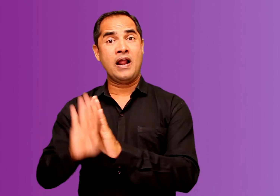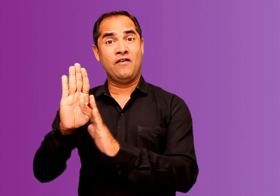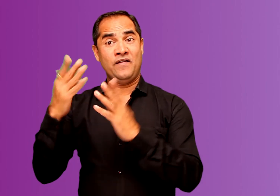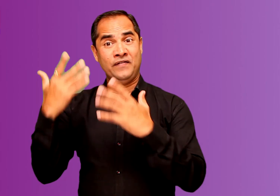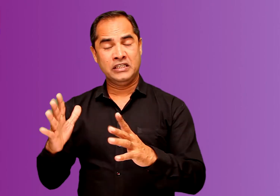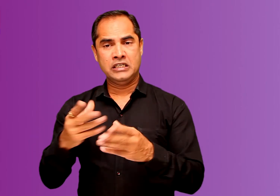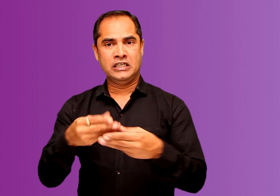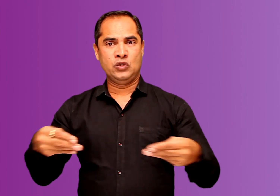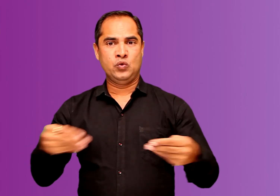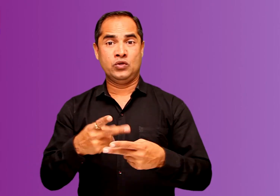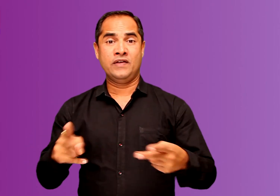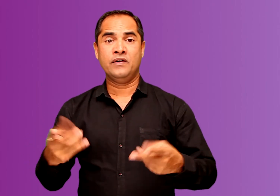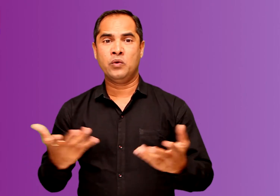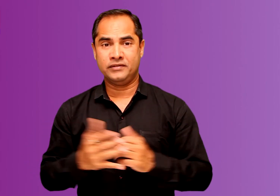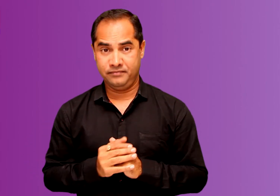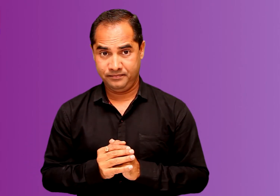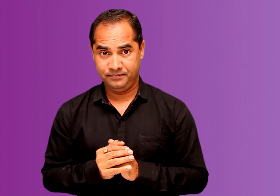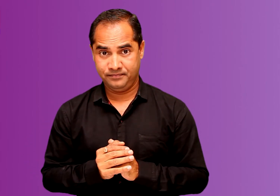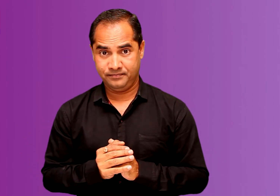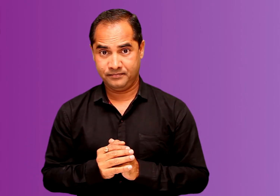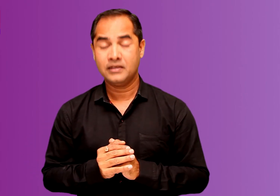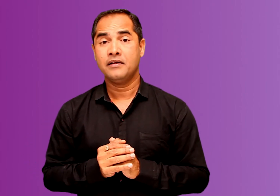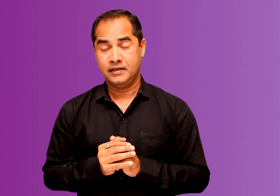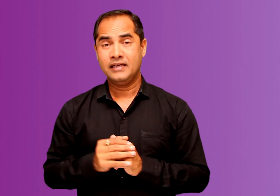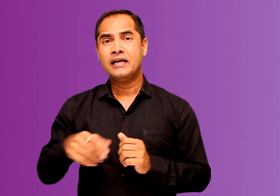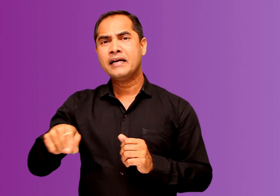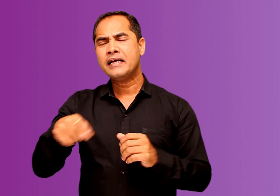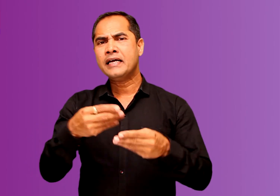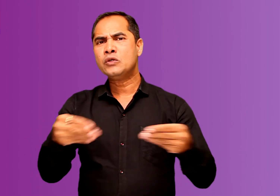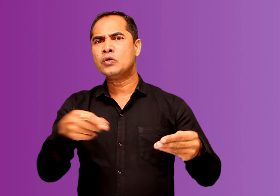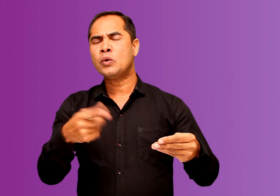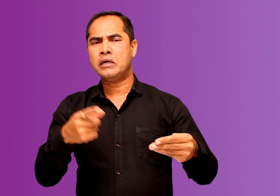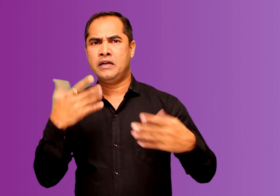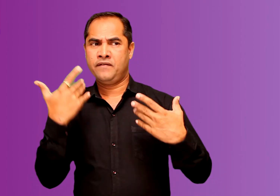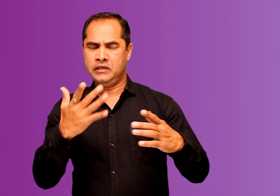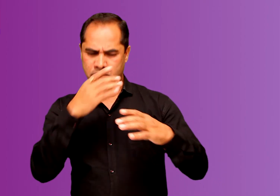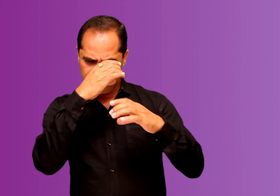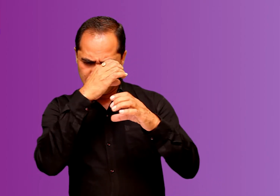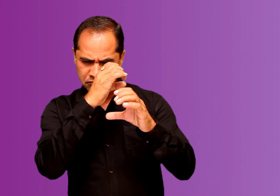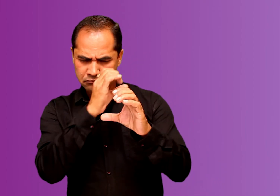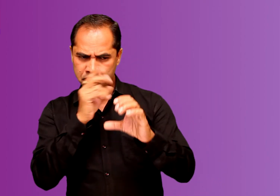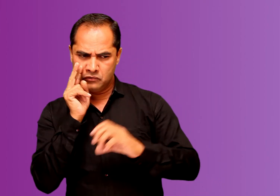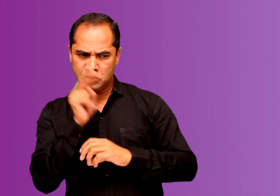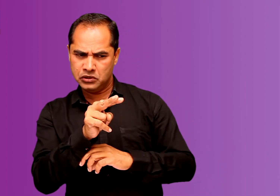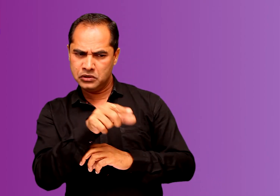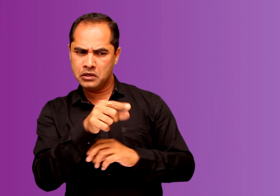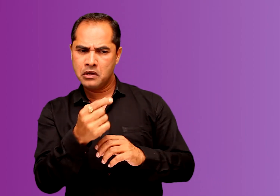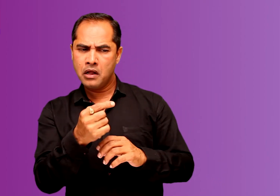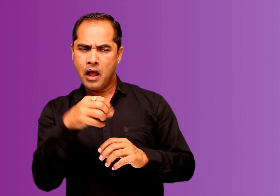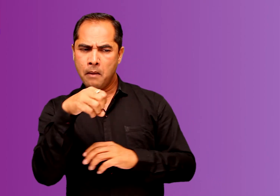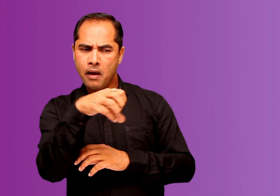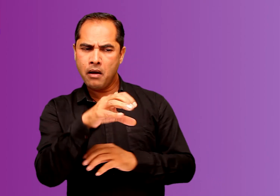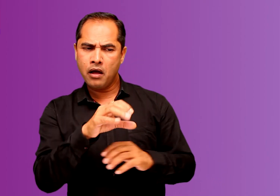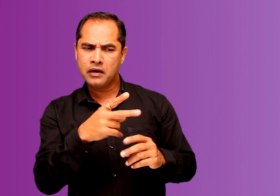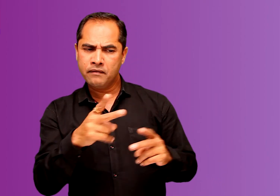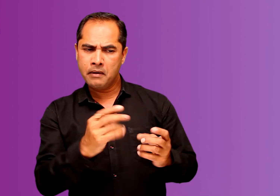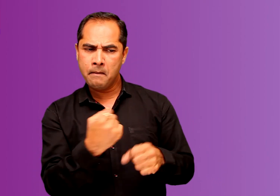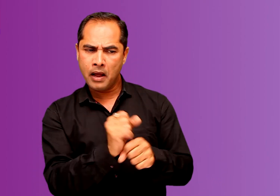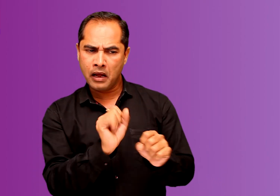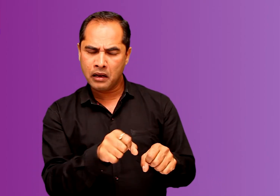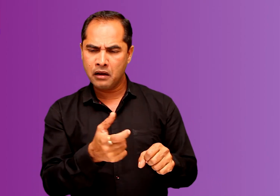next crop is developed resources these are the resources which are surveyed and